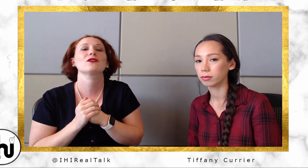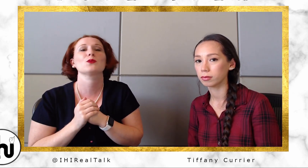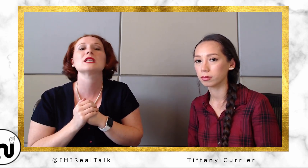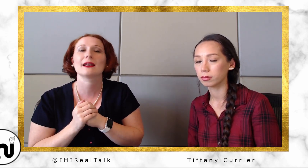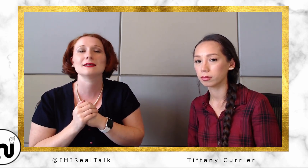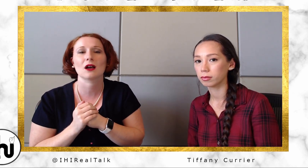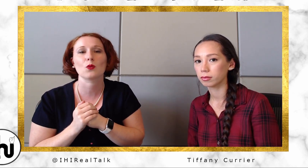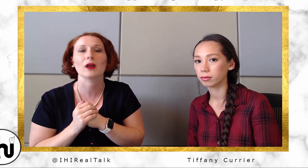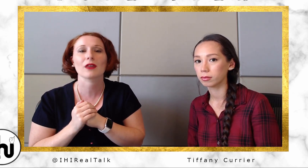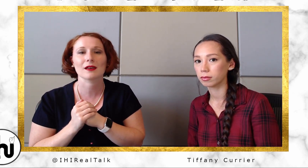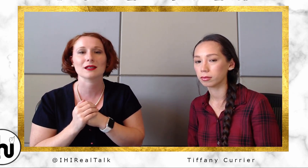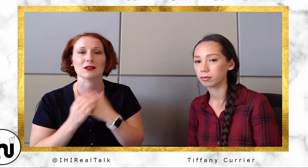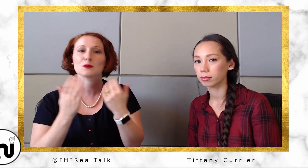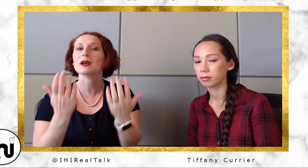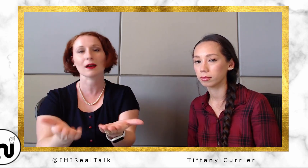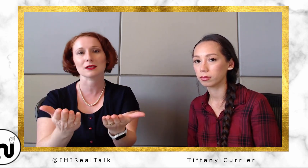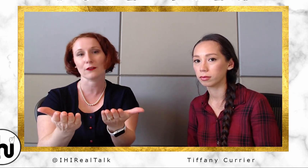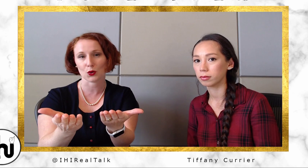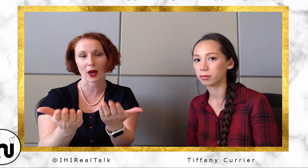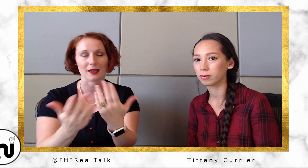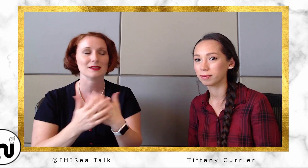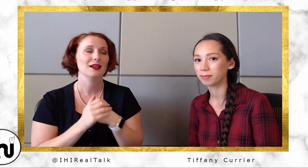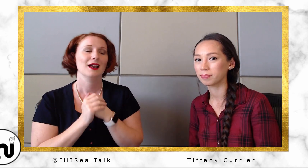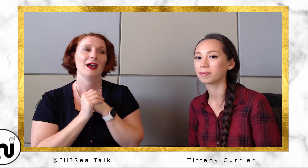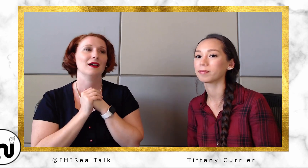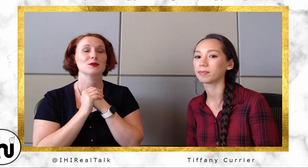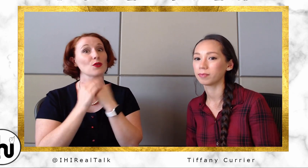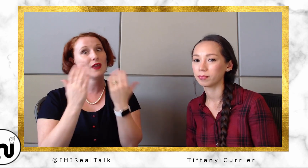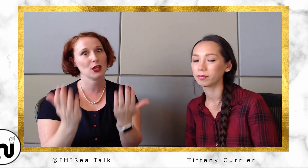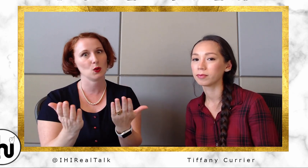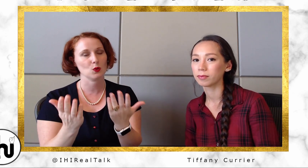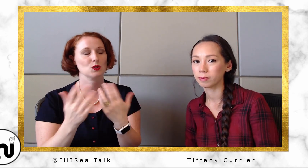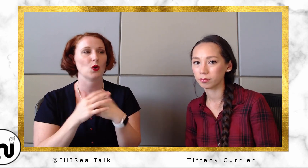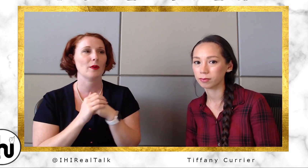reason I stuck with ASL is because of you guys, and so thank you so much.